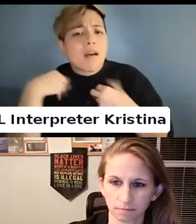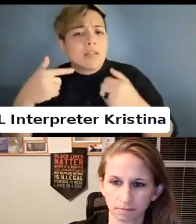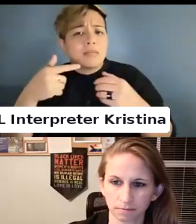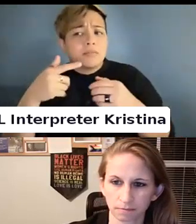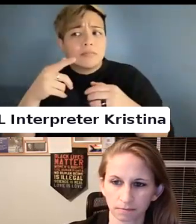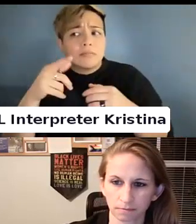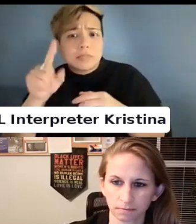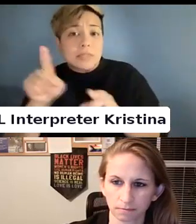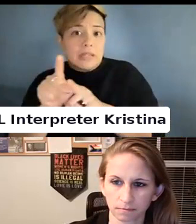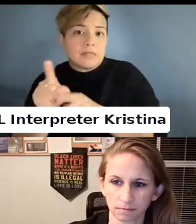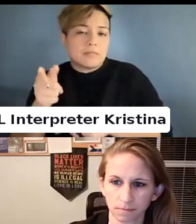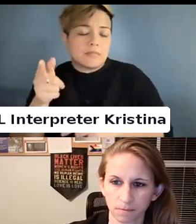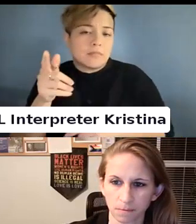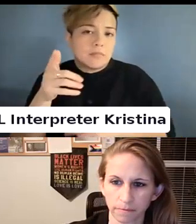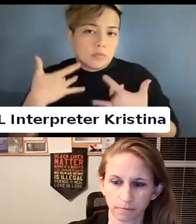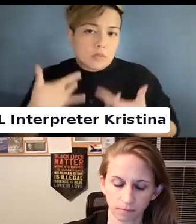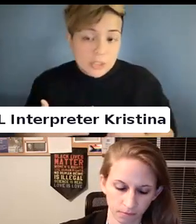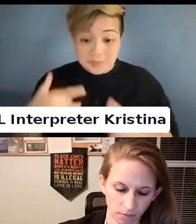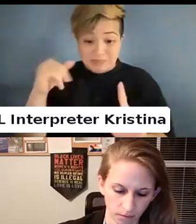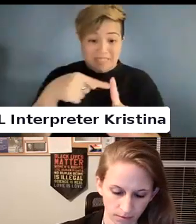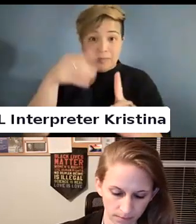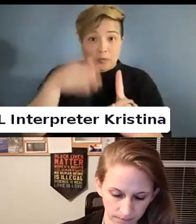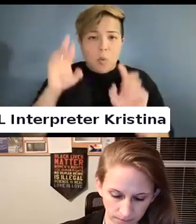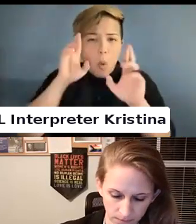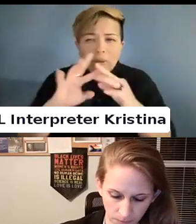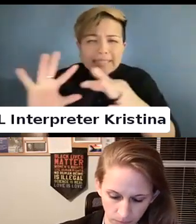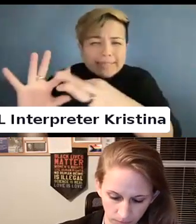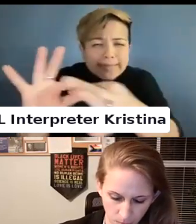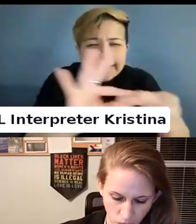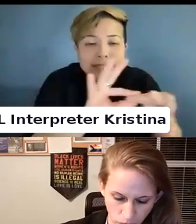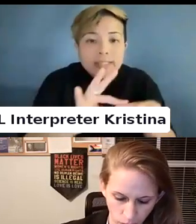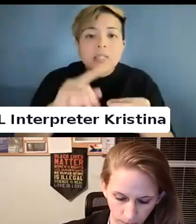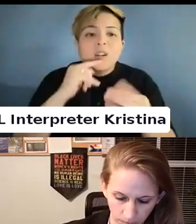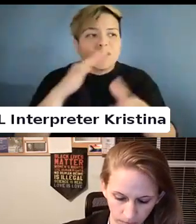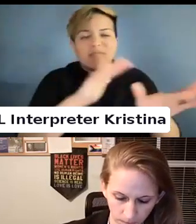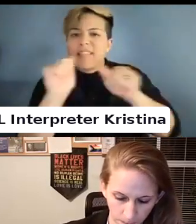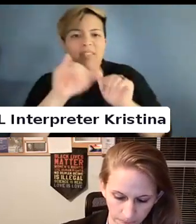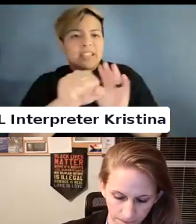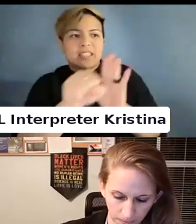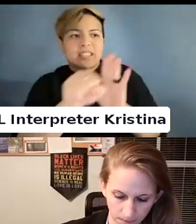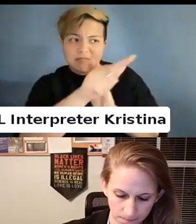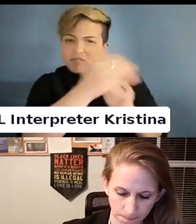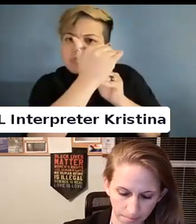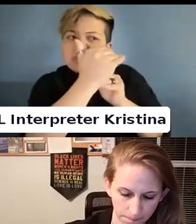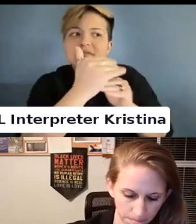In particular he is hoping to connect with folks who left states that restrict access to care.